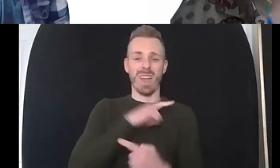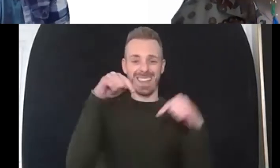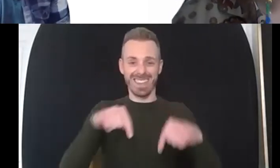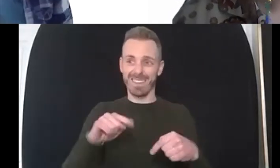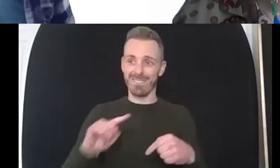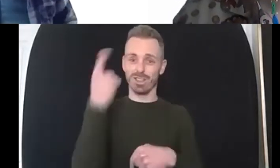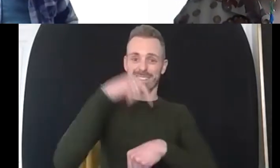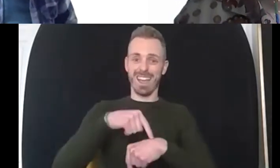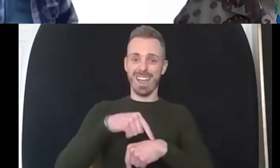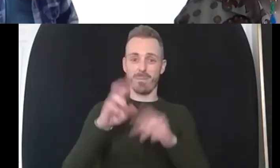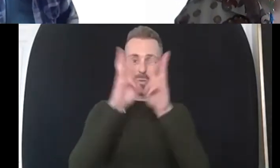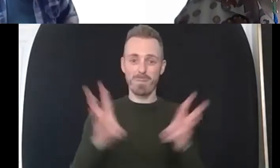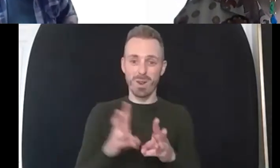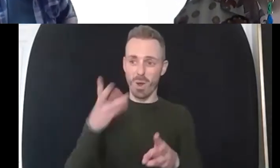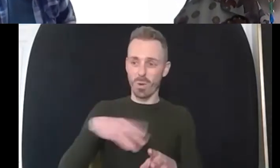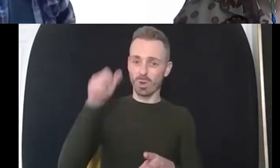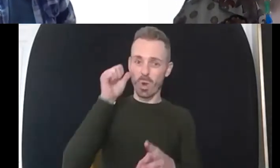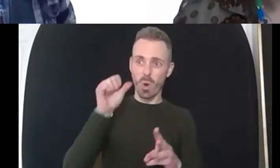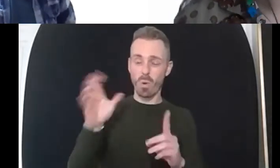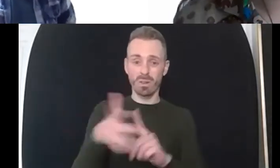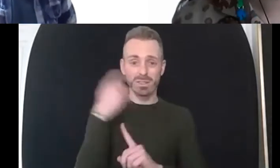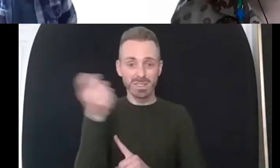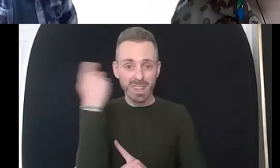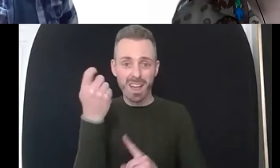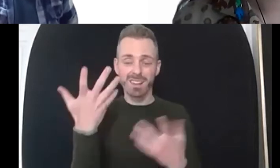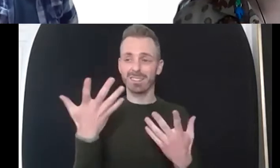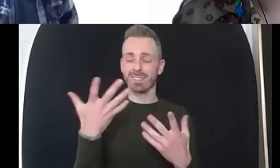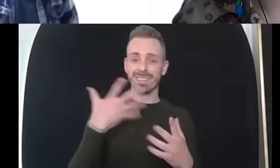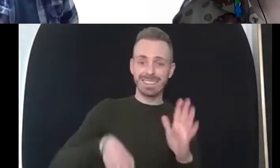know what worked and what didn't work um did it did it work for you or not uh we've got